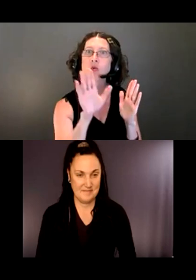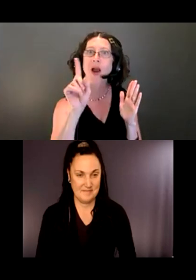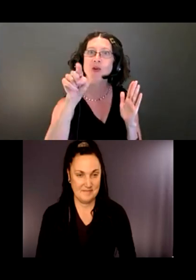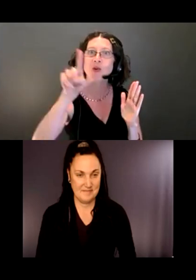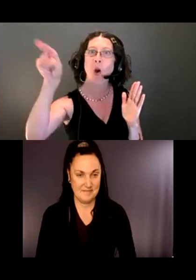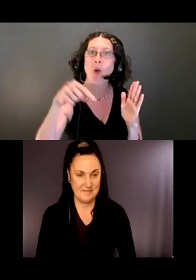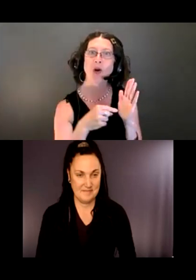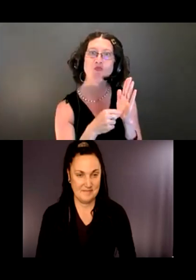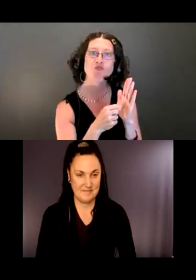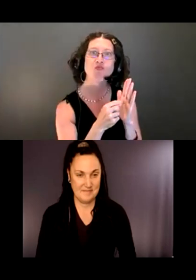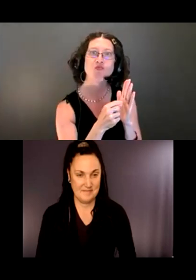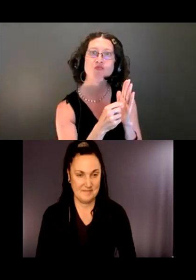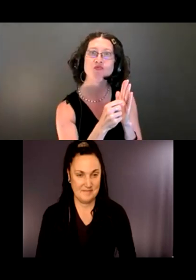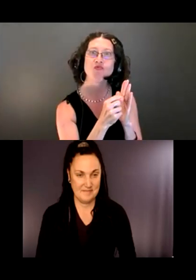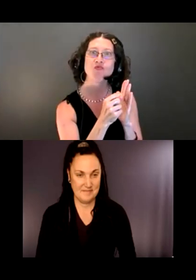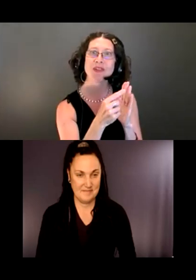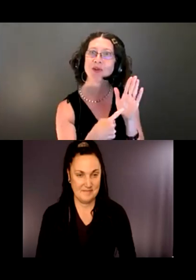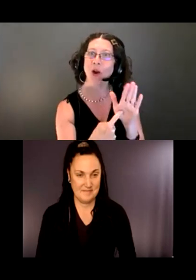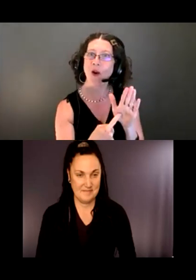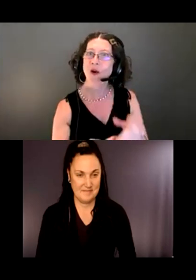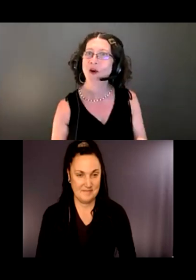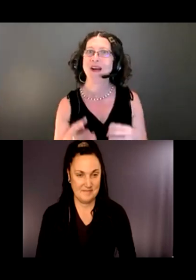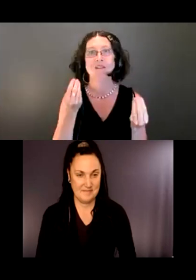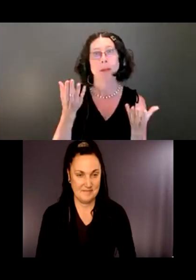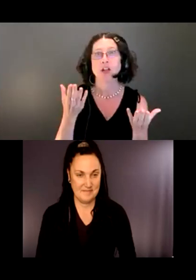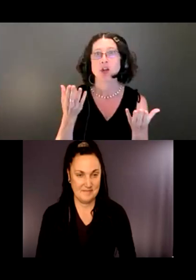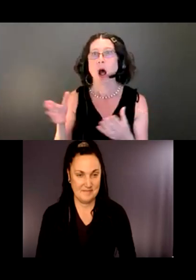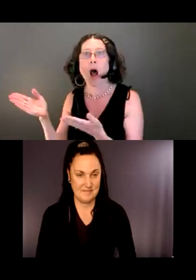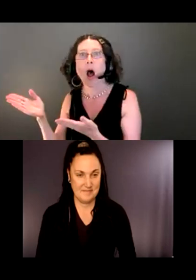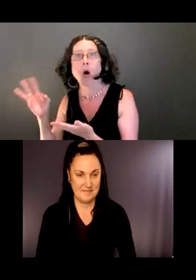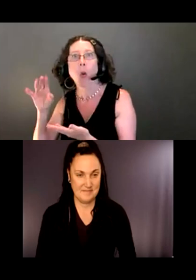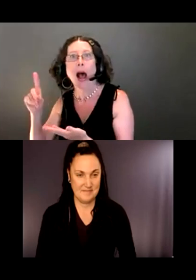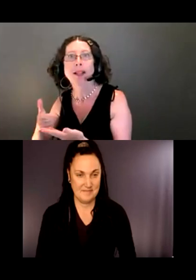There can be information about wildlife, about culture and history.